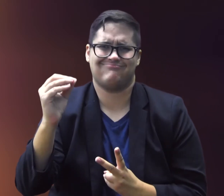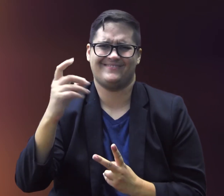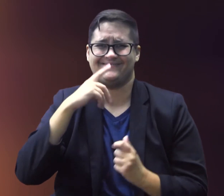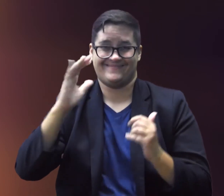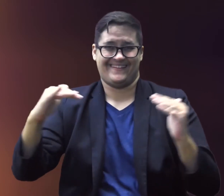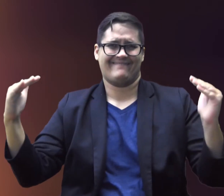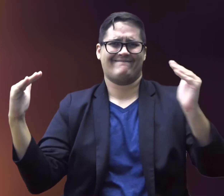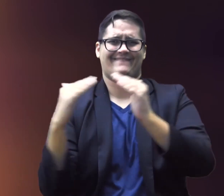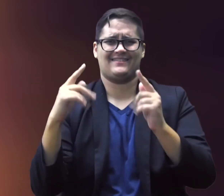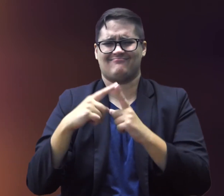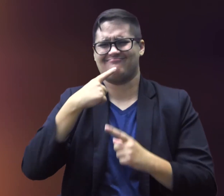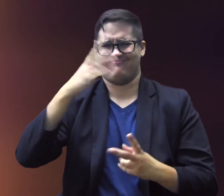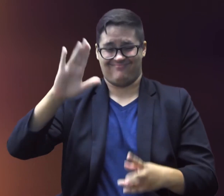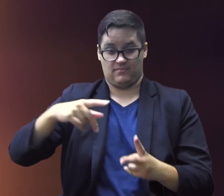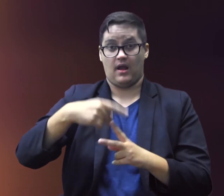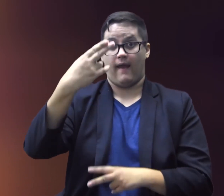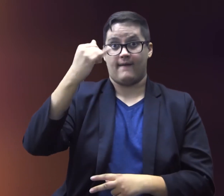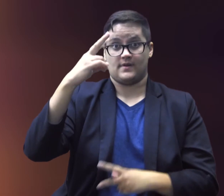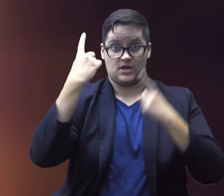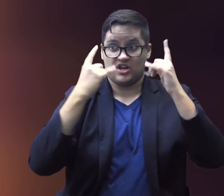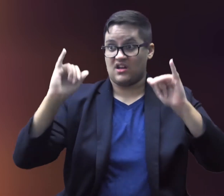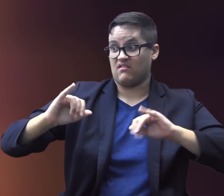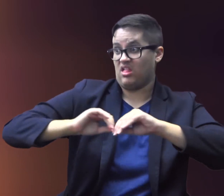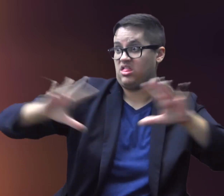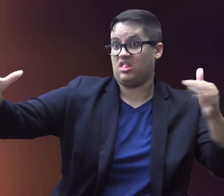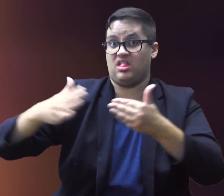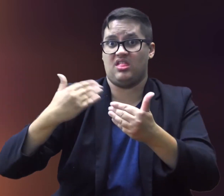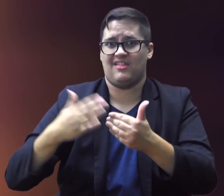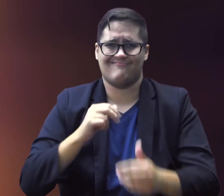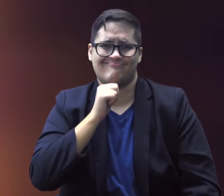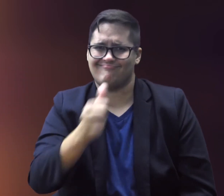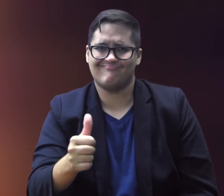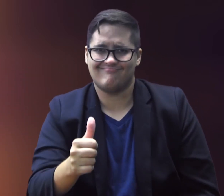"and that’s equivalent to saying they are uninfectious."